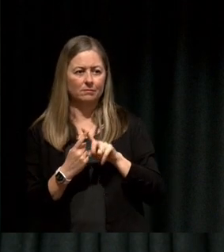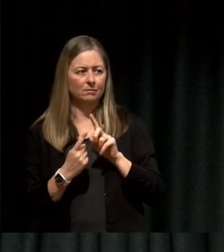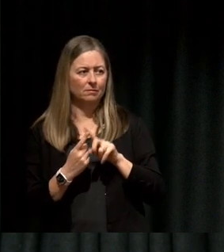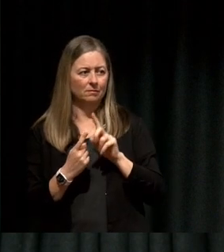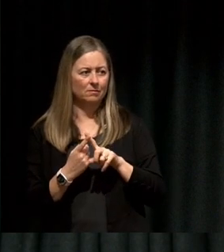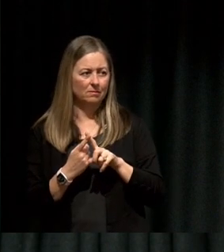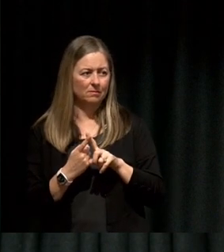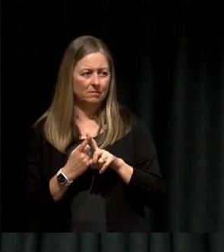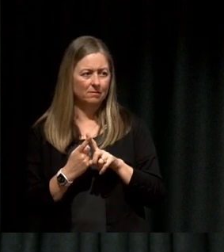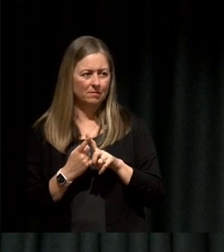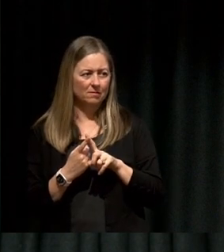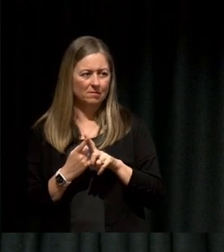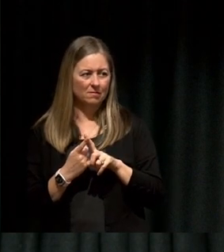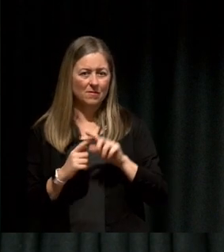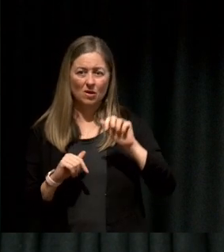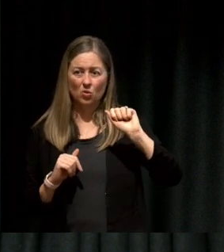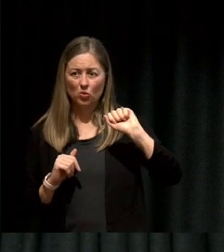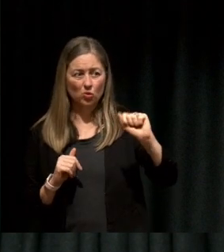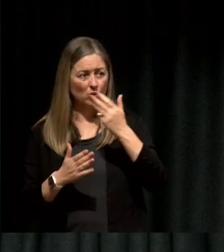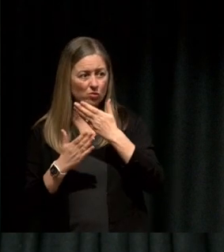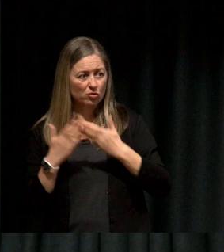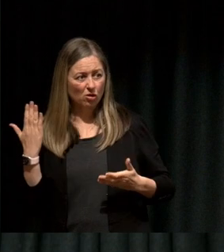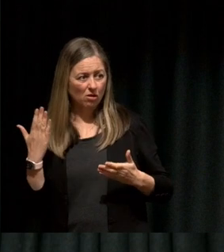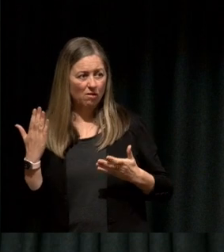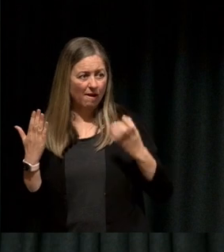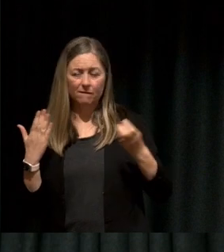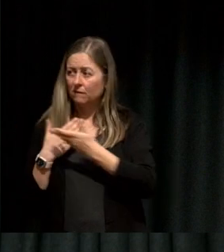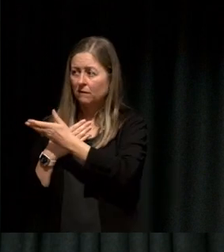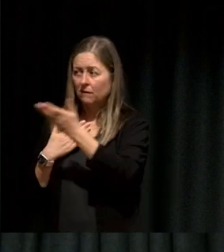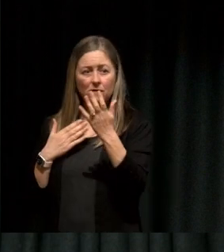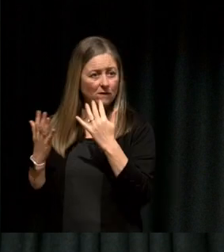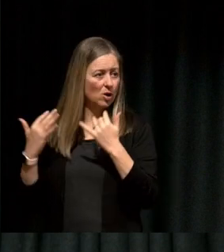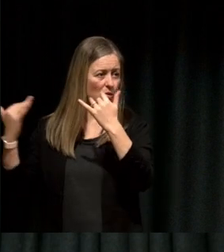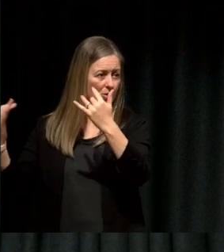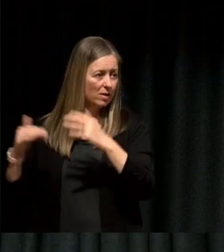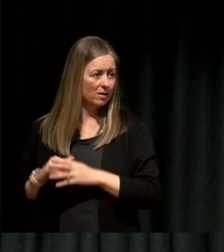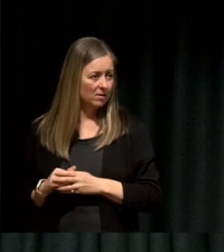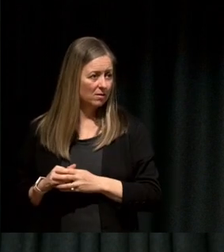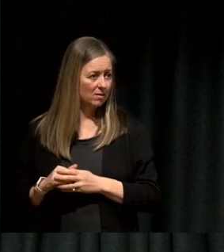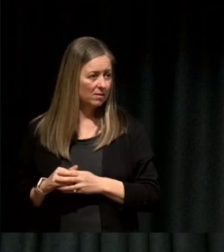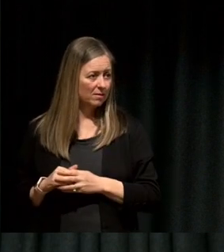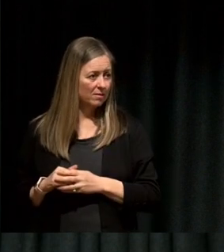So there's an audience out there for your thing and that becomes from the type of people you have a conversation with or the type of questions that you ask.